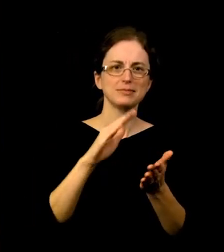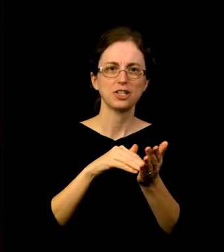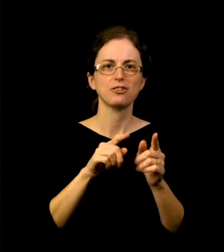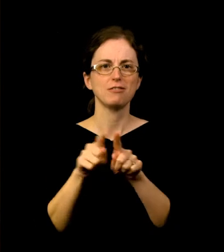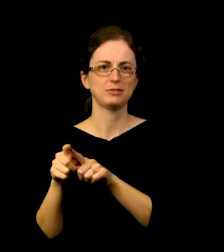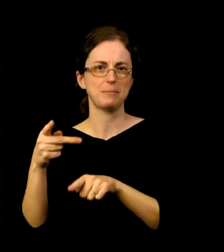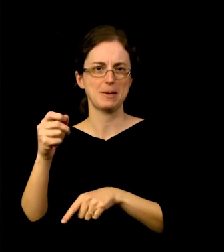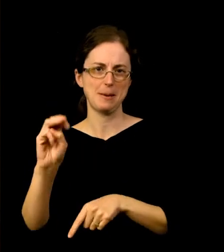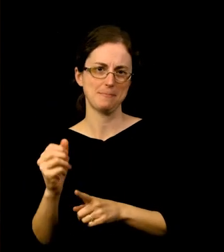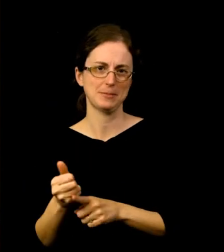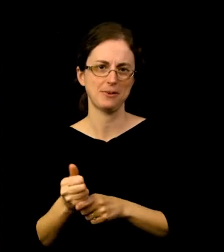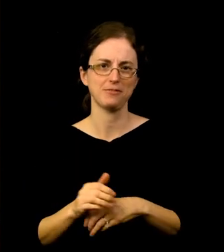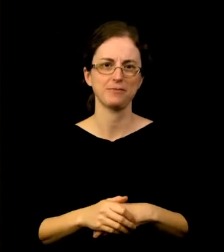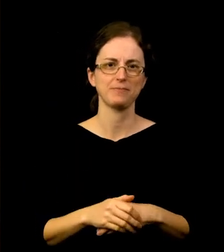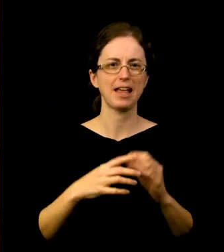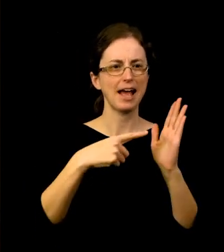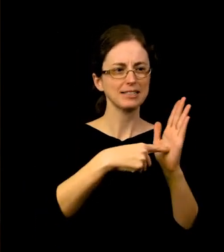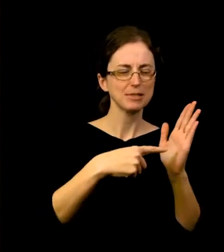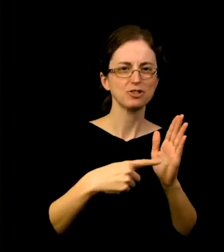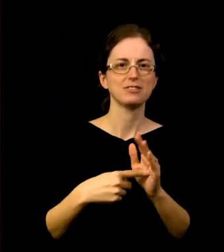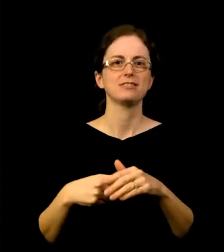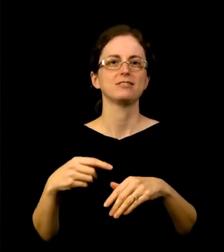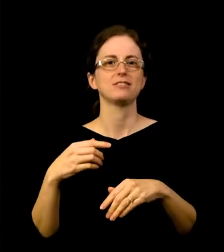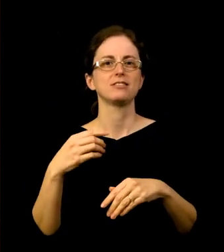tell just one side of the equity and inclusion work that we are doing.